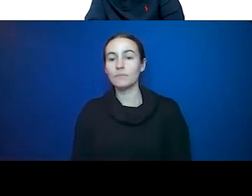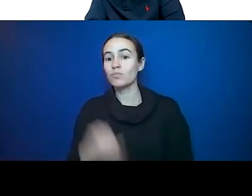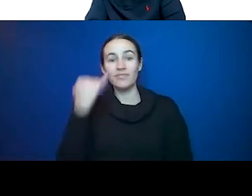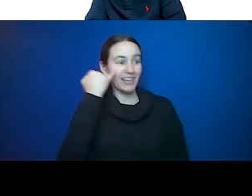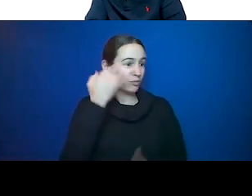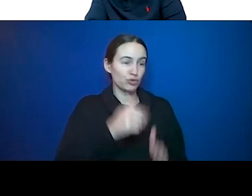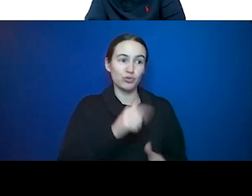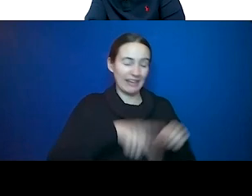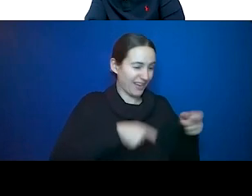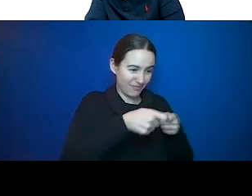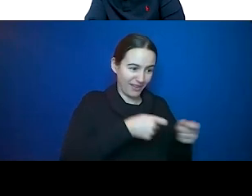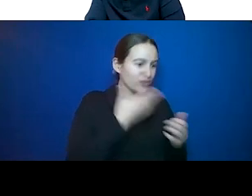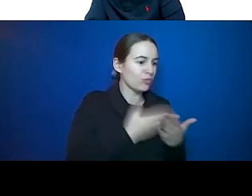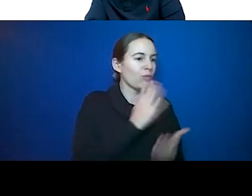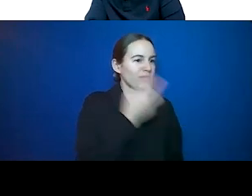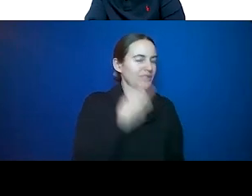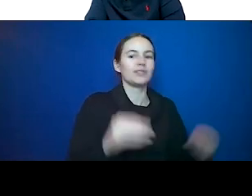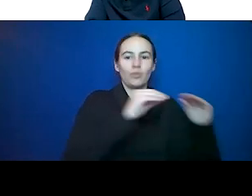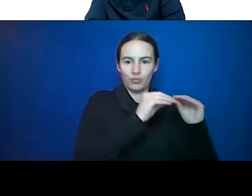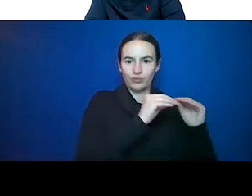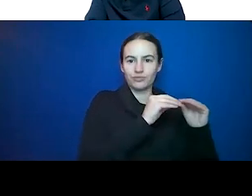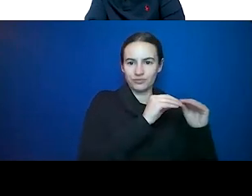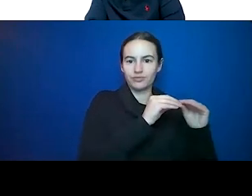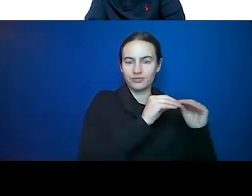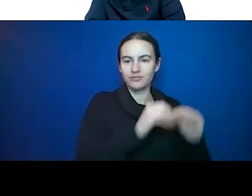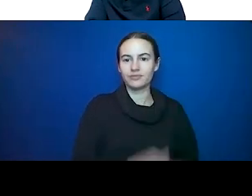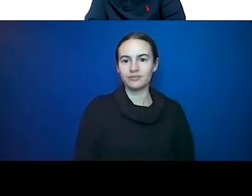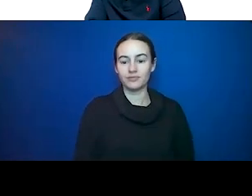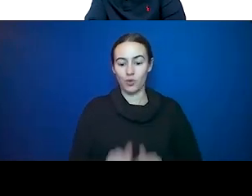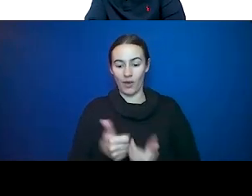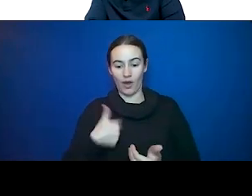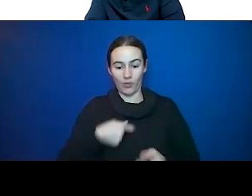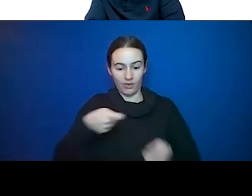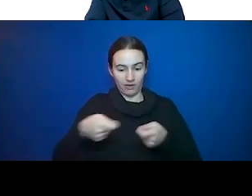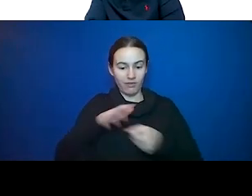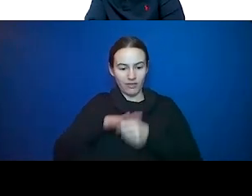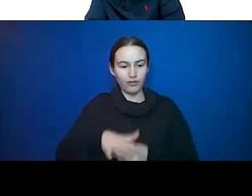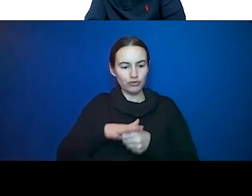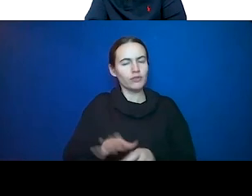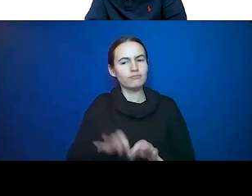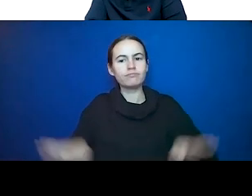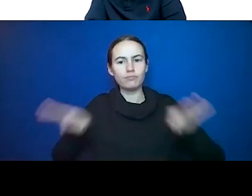who doesn't so the perception of stress counts and how we deal with it also counts. Our program is designed to help